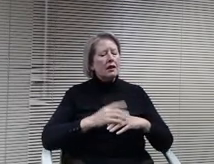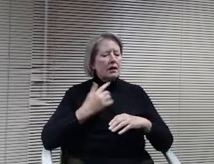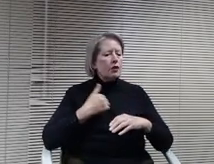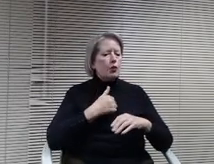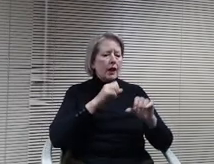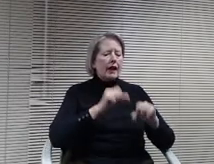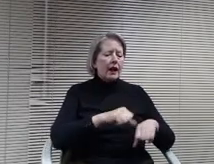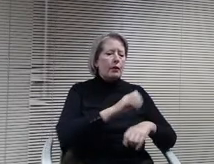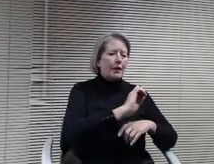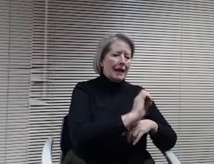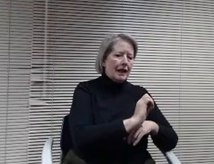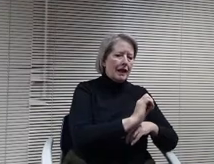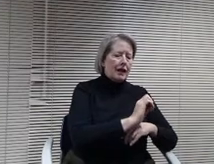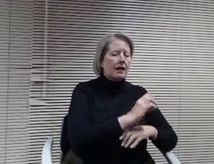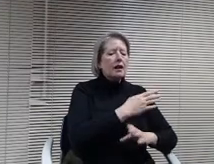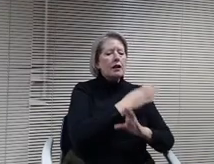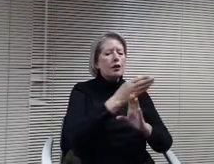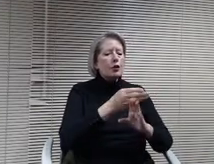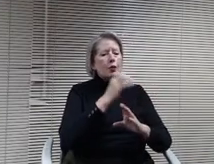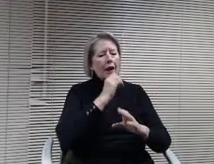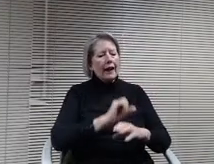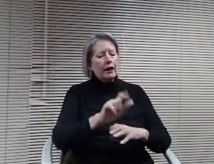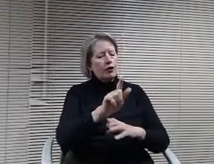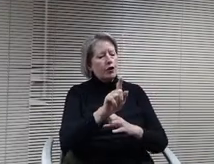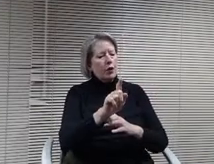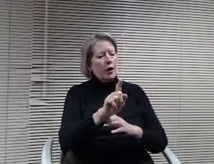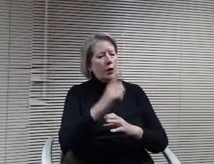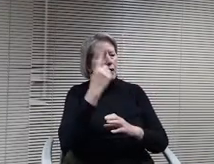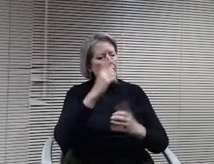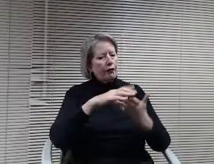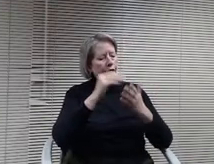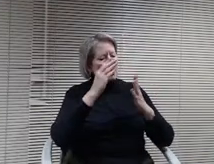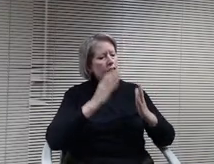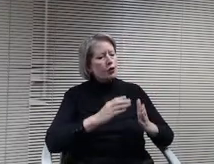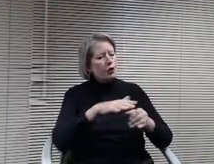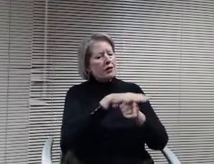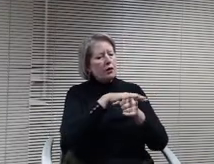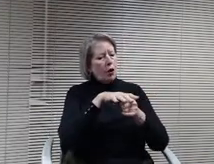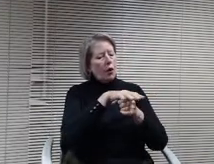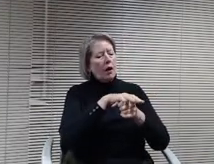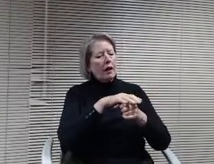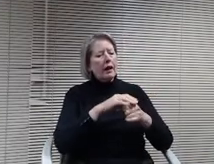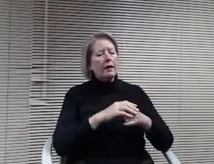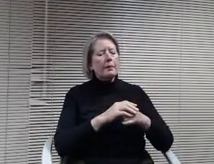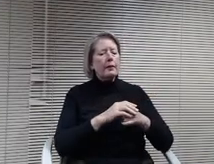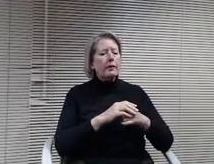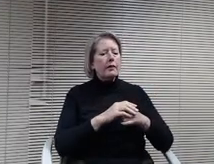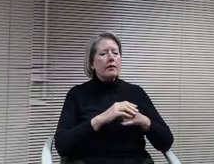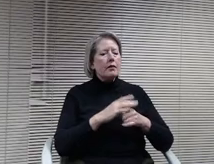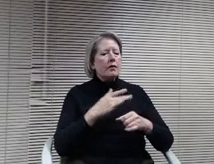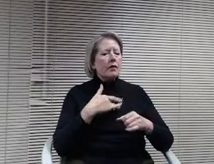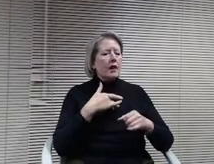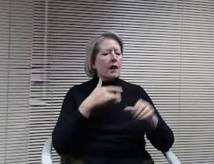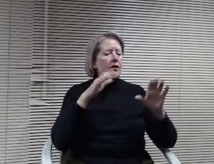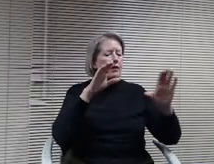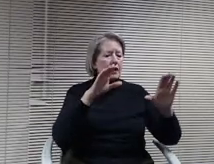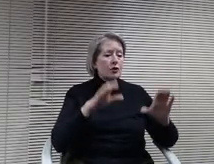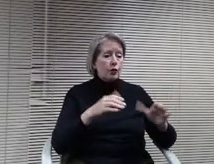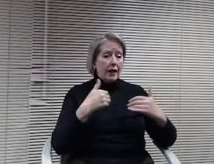through age 21 district for our students. Locali, which is so great to have them in our communities, the great